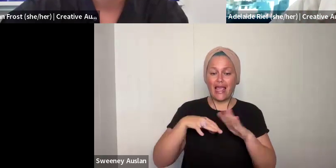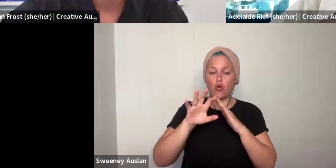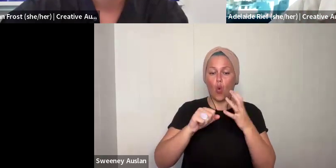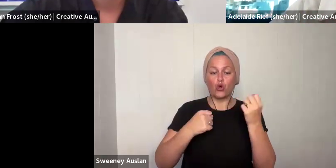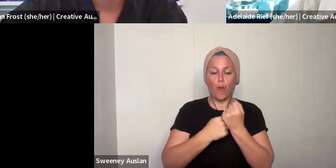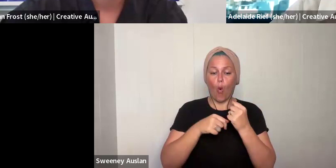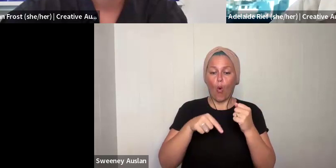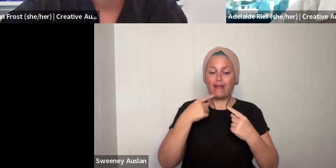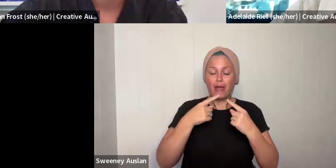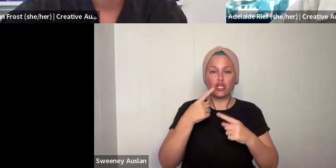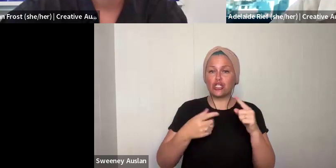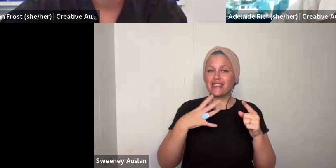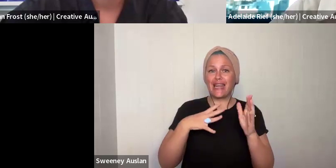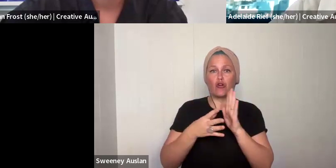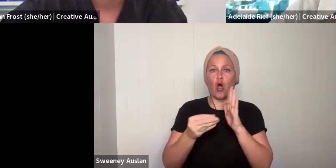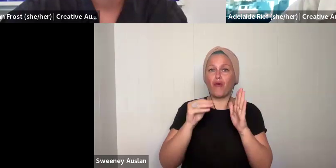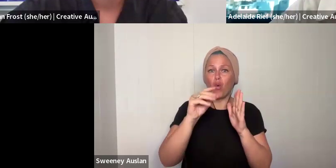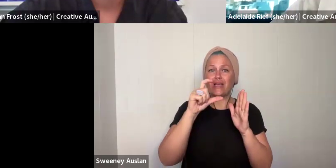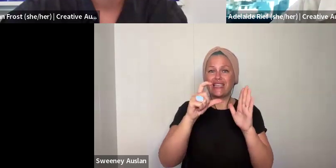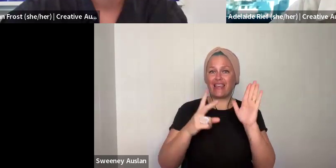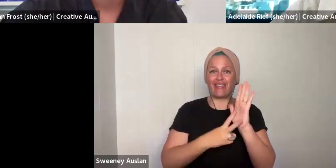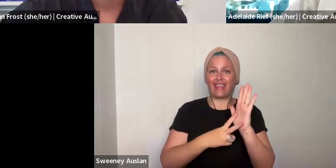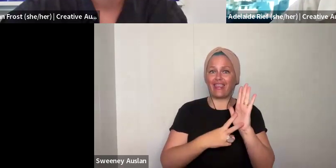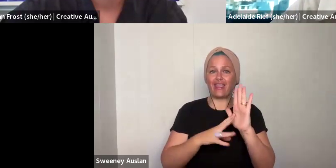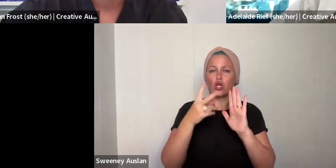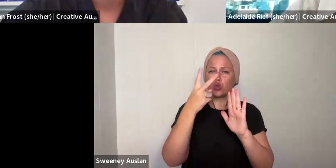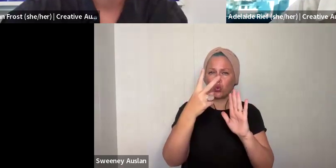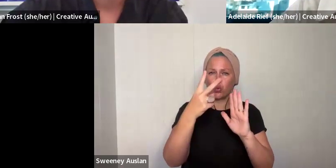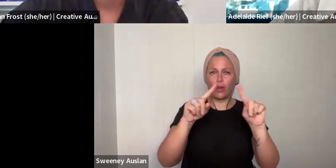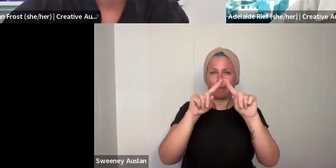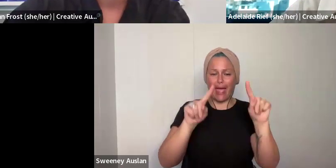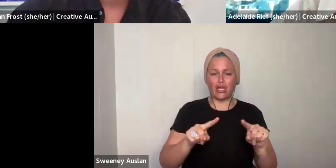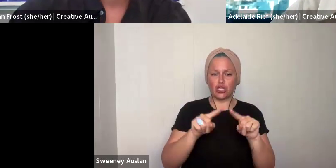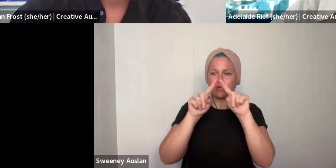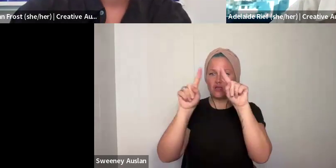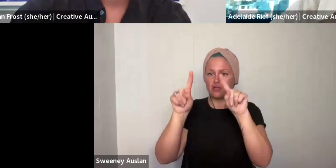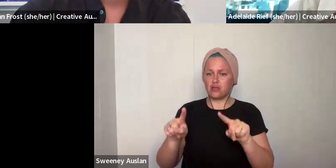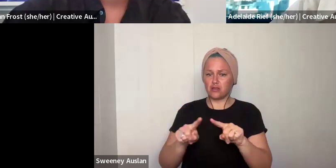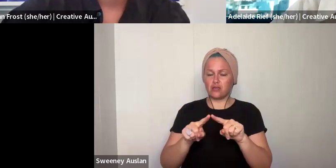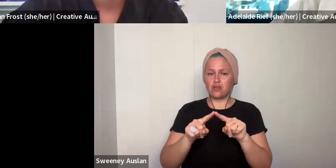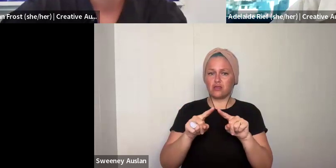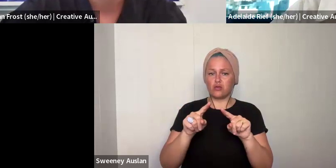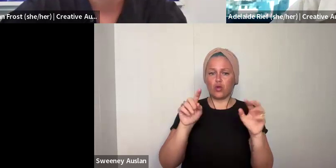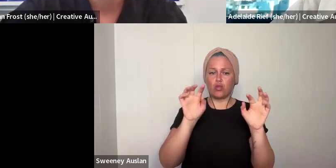the work I did with that organisation. The first thing I will say is just reinforcing all we need